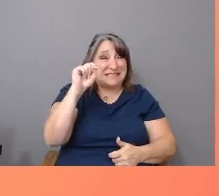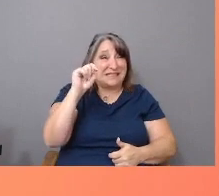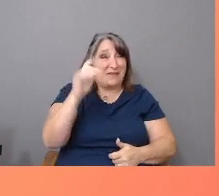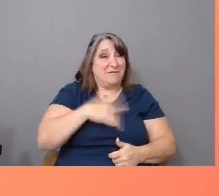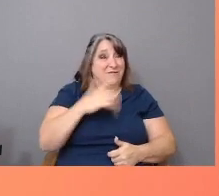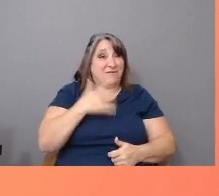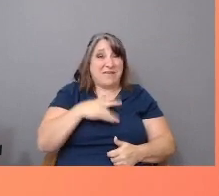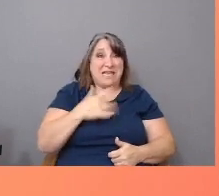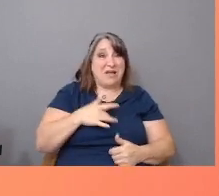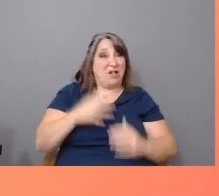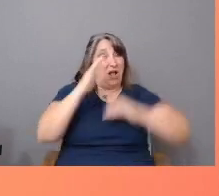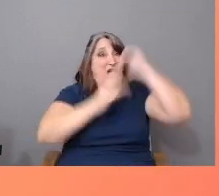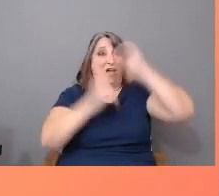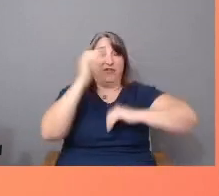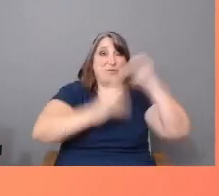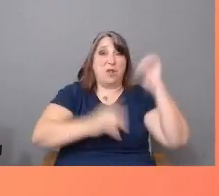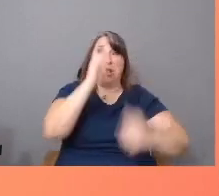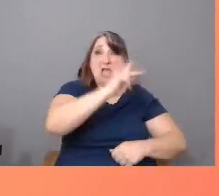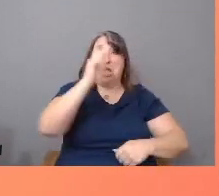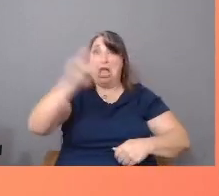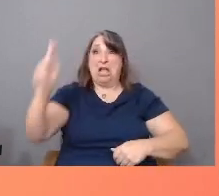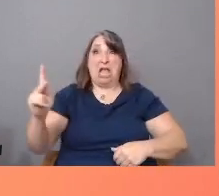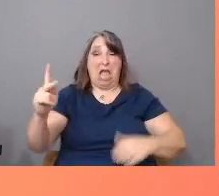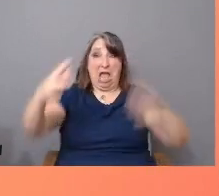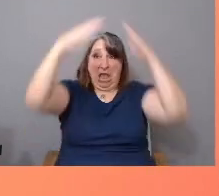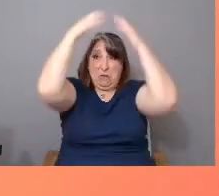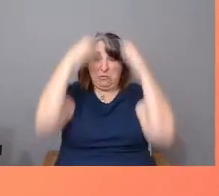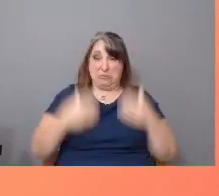robes, not even bothering to hide their identities under hoods.